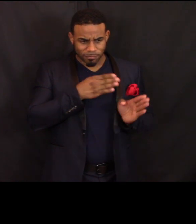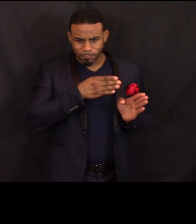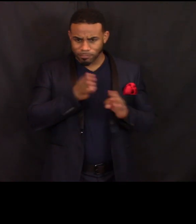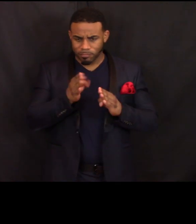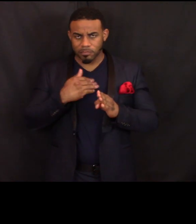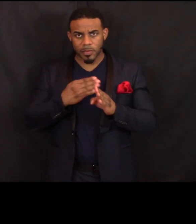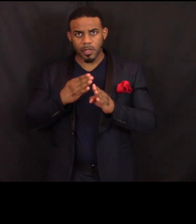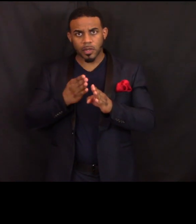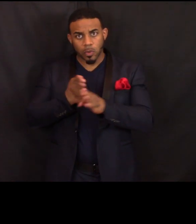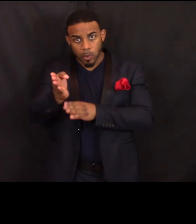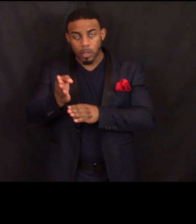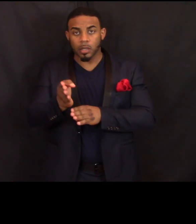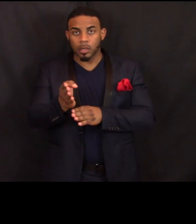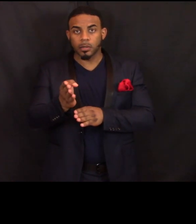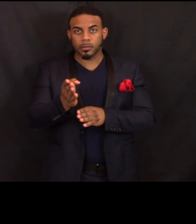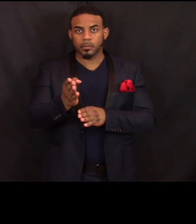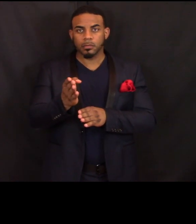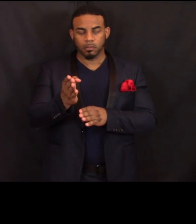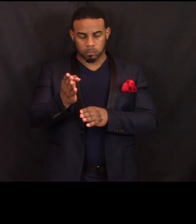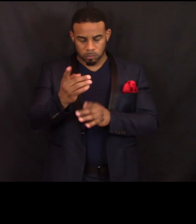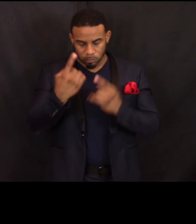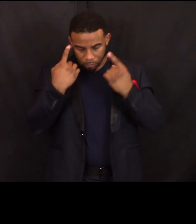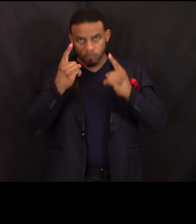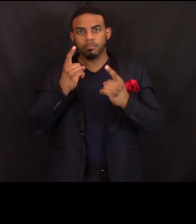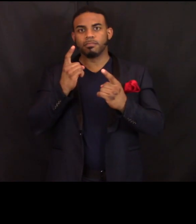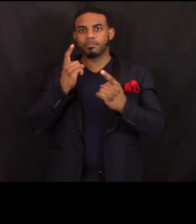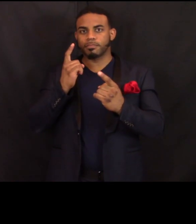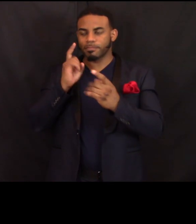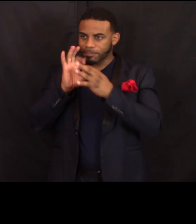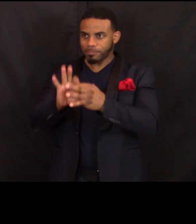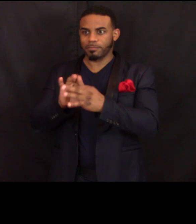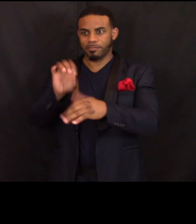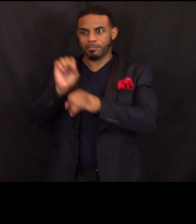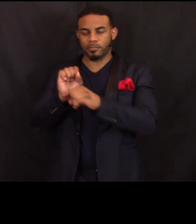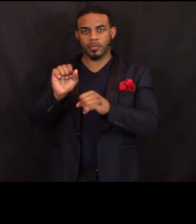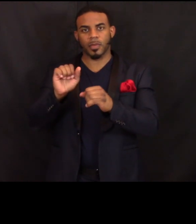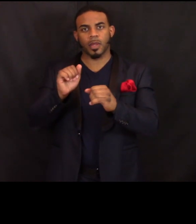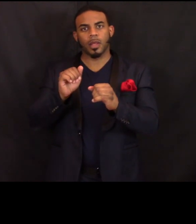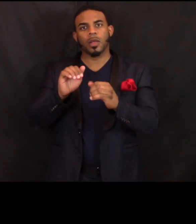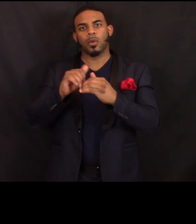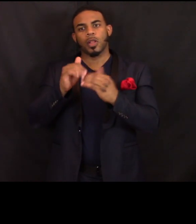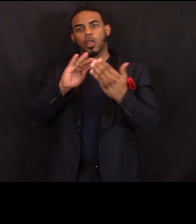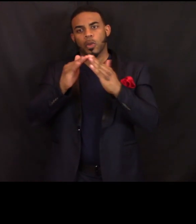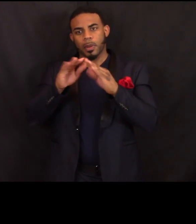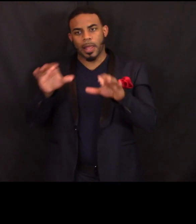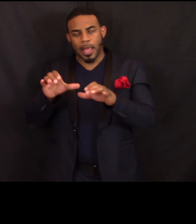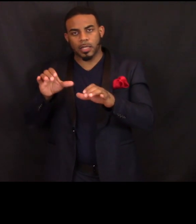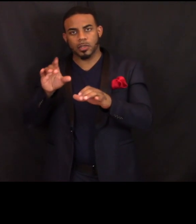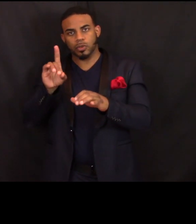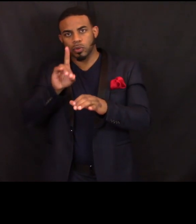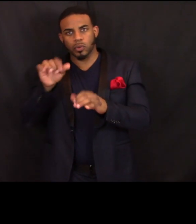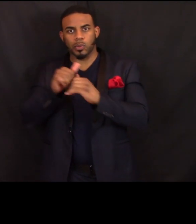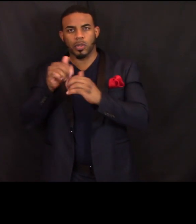and I found a job here at Community Action Duluth through the AmeriCorps program. So that means I first came to Community Action